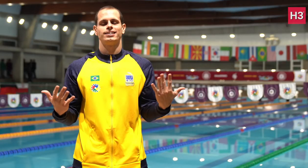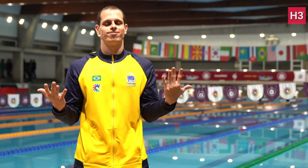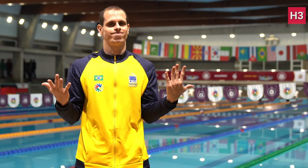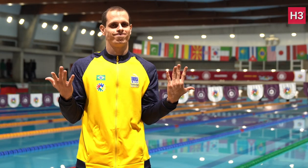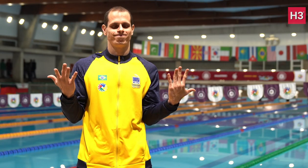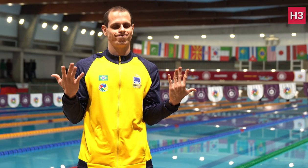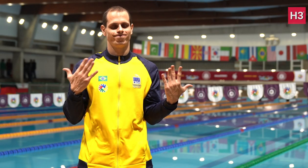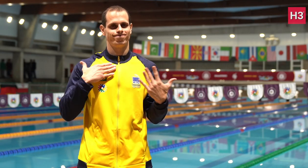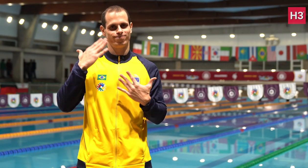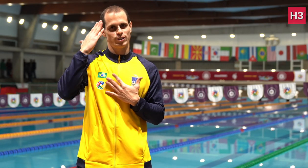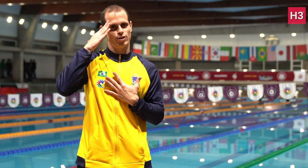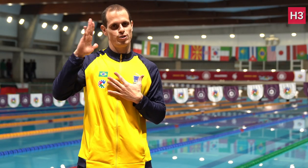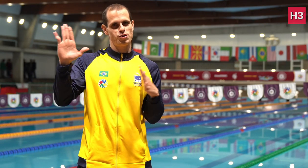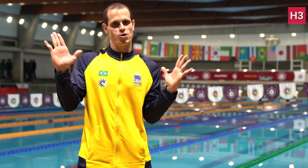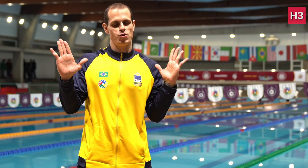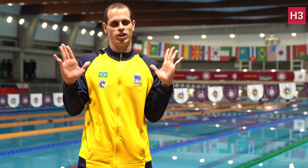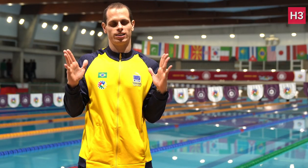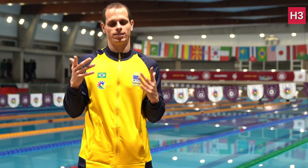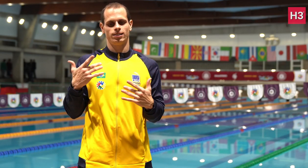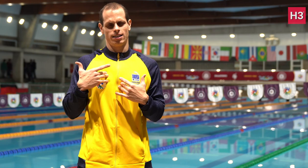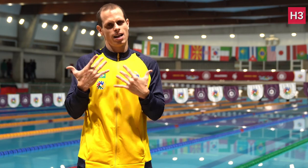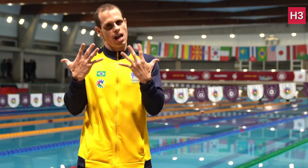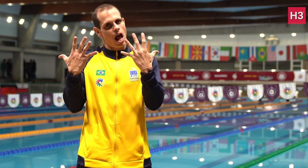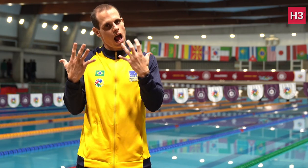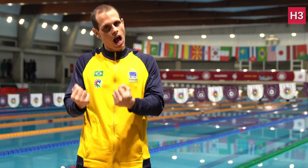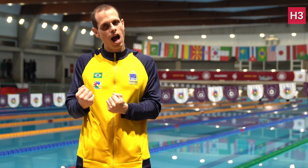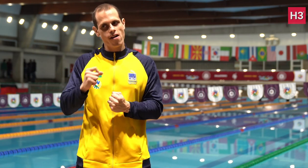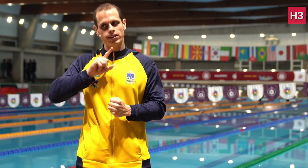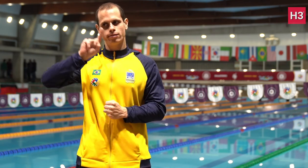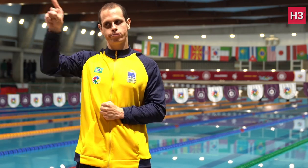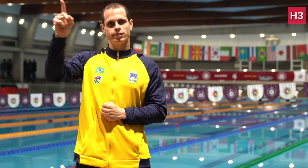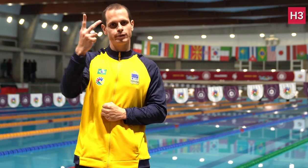I don’t know what will happen next,